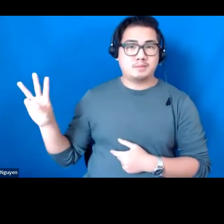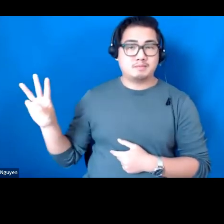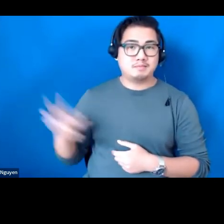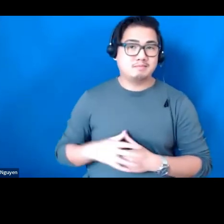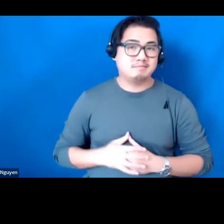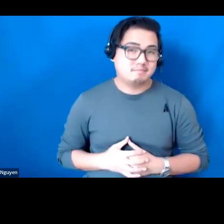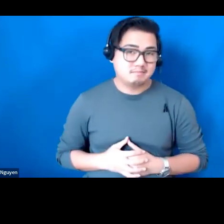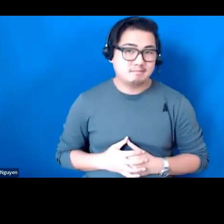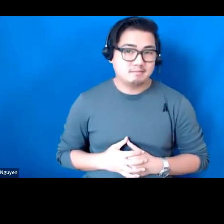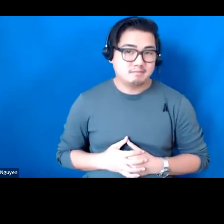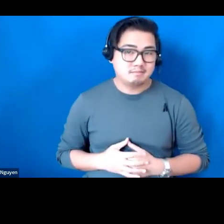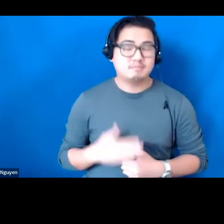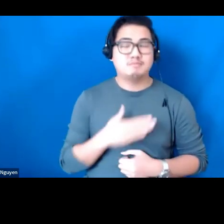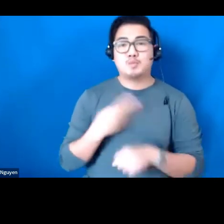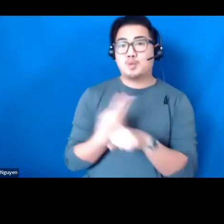Please use the chat to introduce yourself.